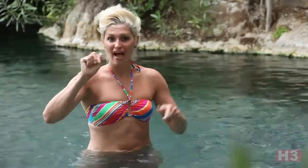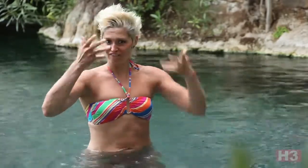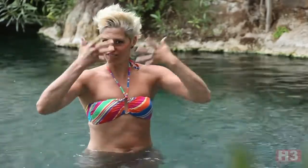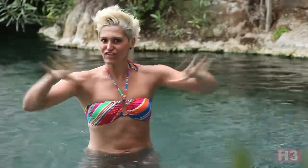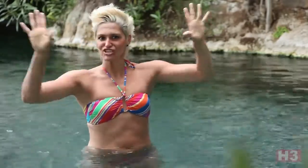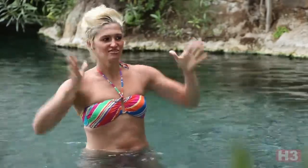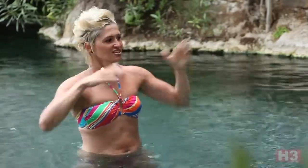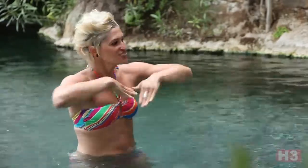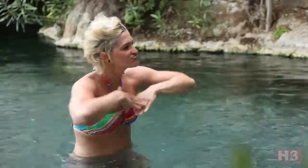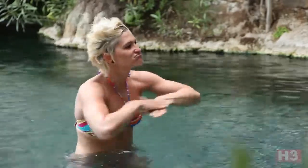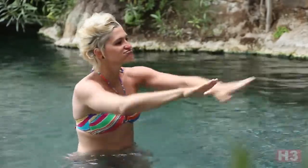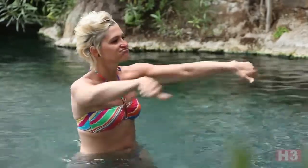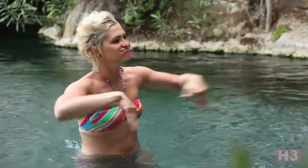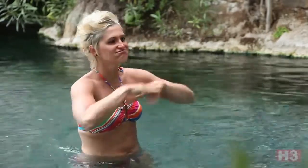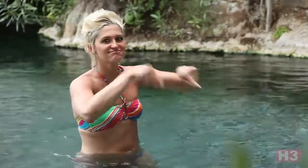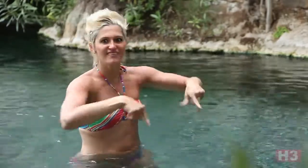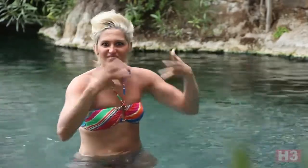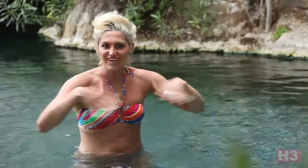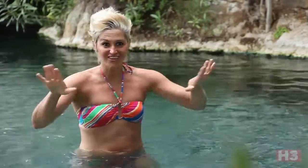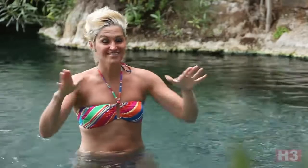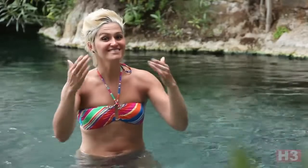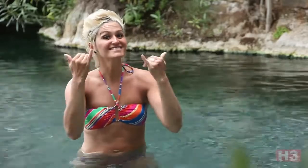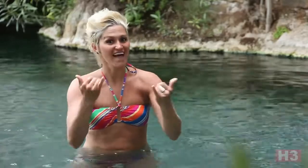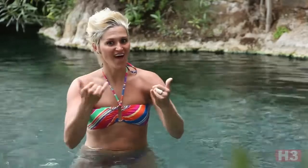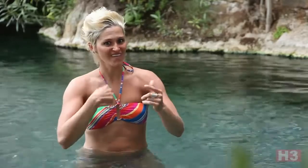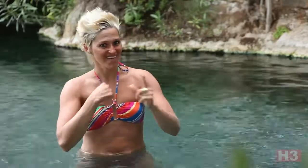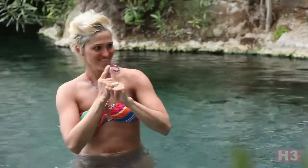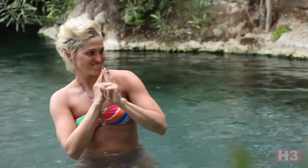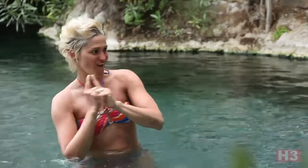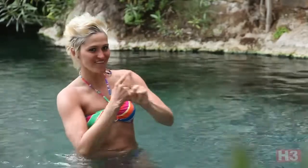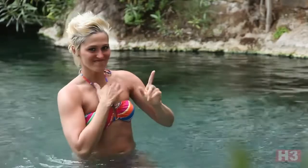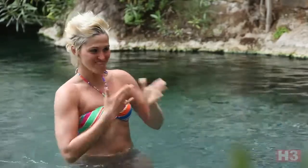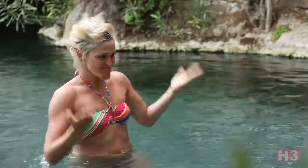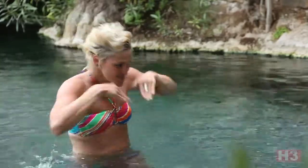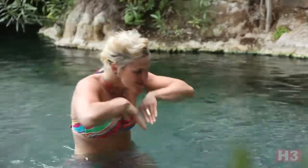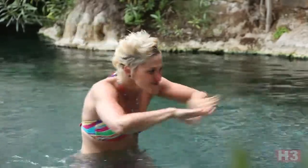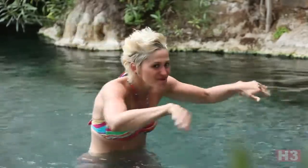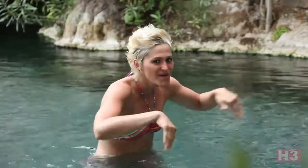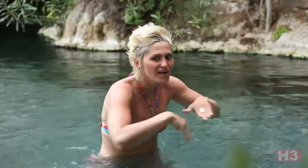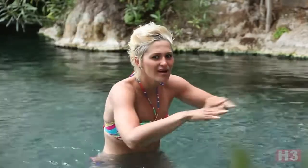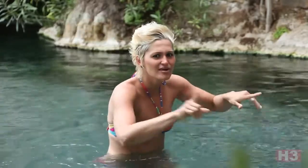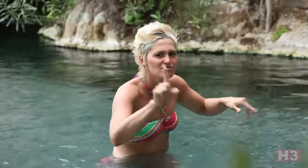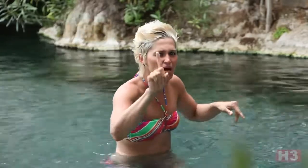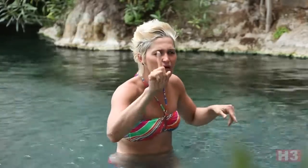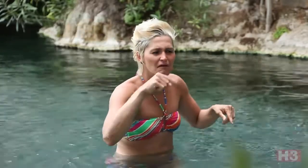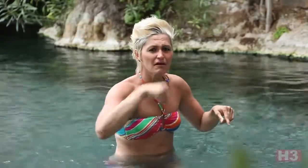Cleopatra swam in this pool. Now I am going to follow her steps and swim in this pool, too.